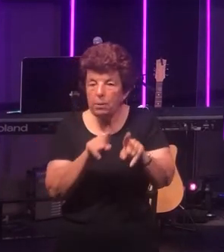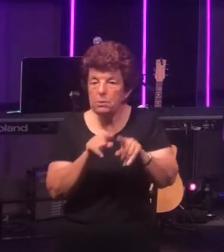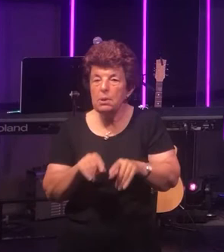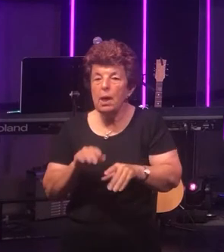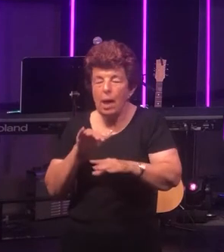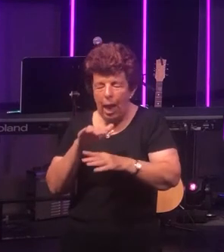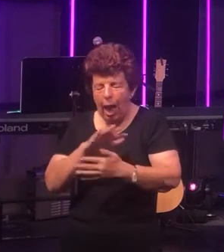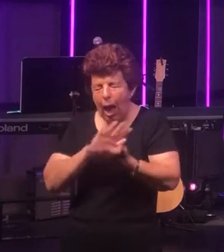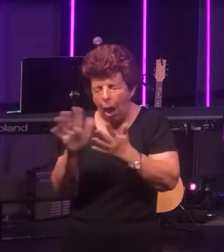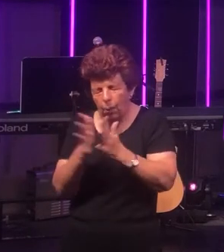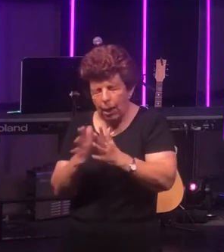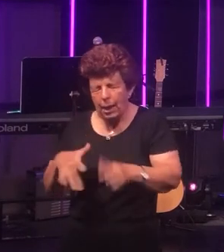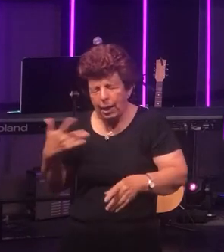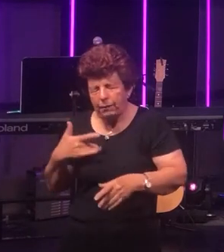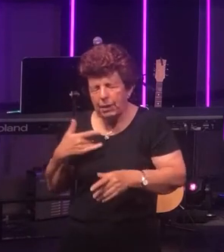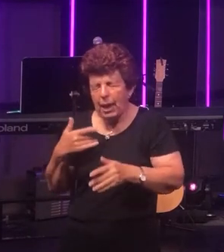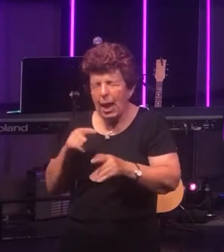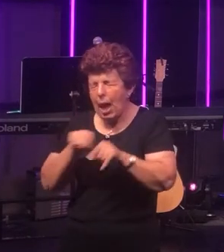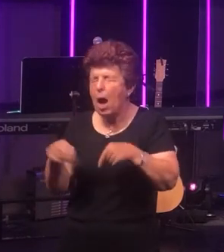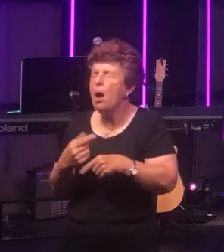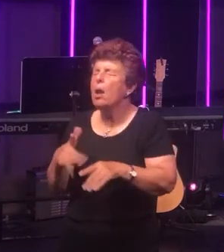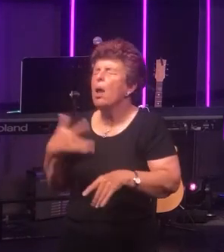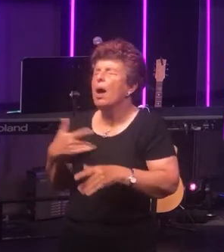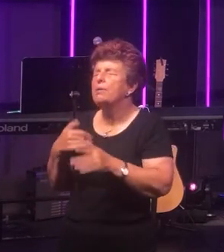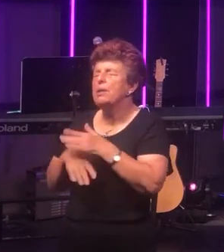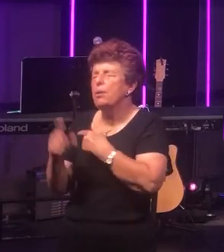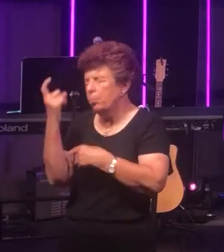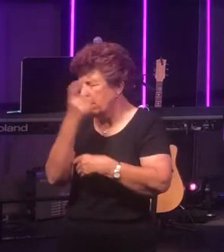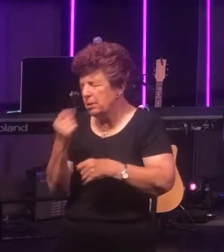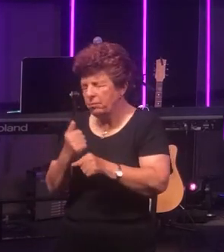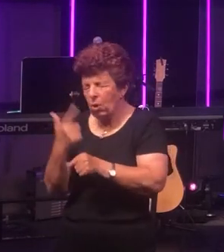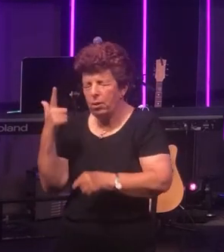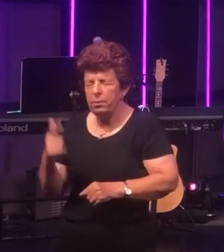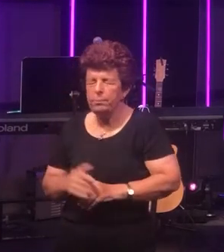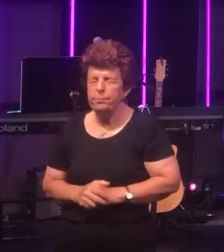in the presence of God. So to that end I want to turn your